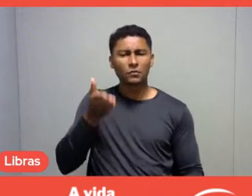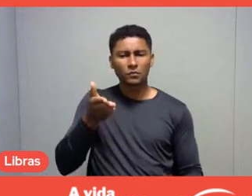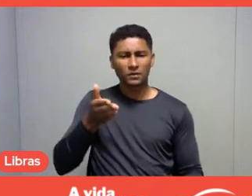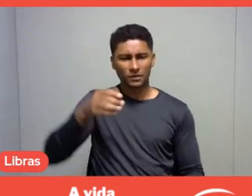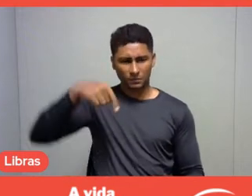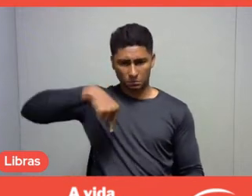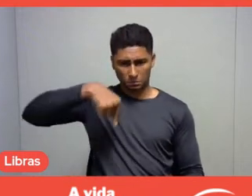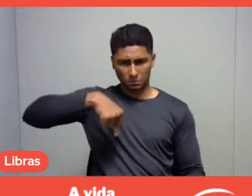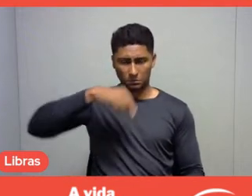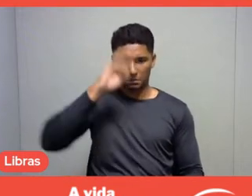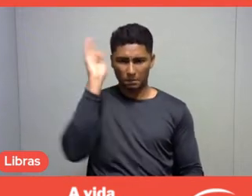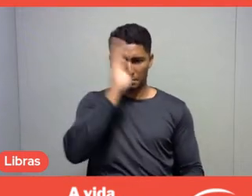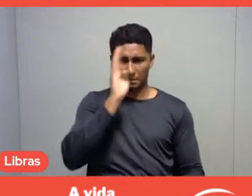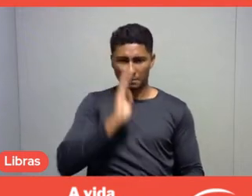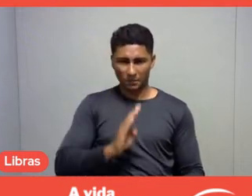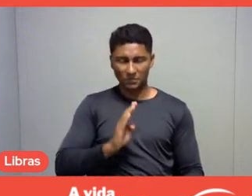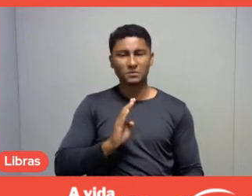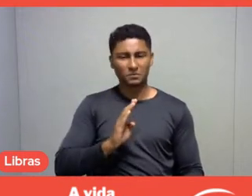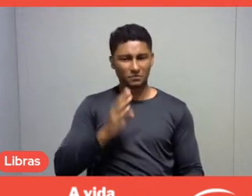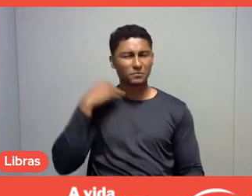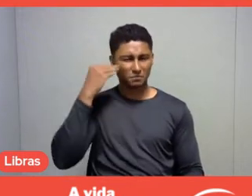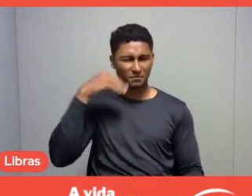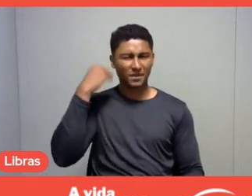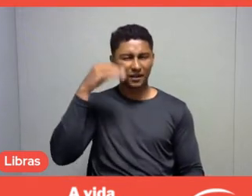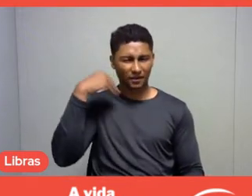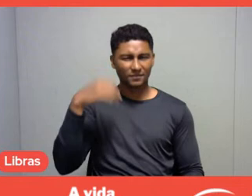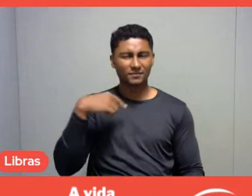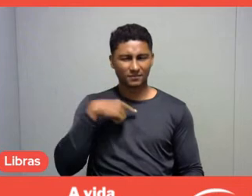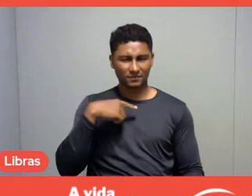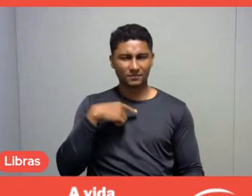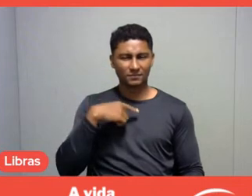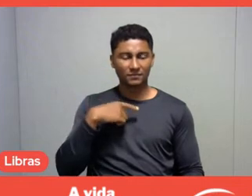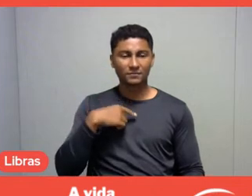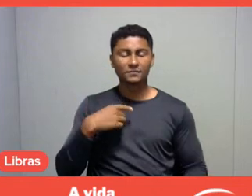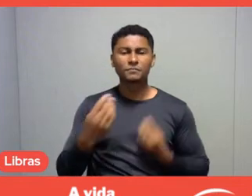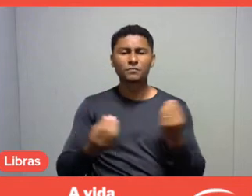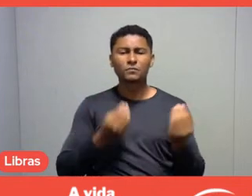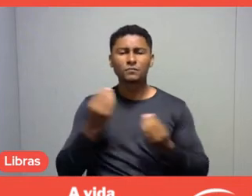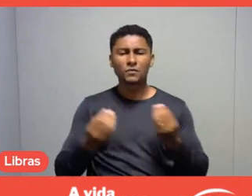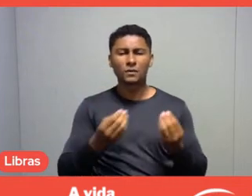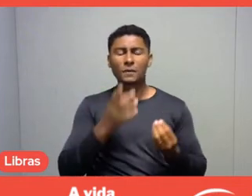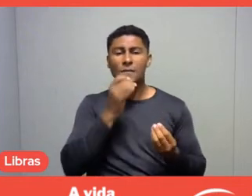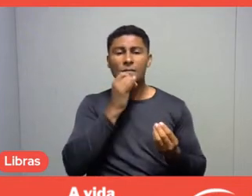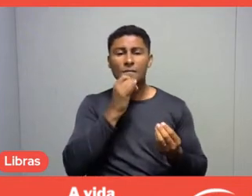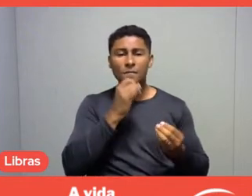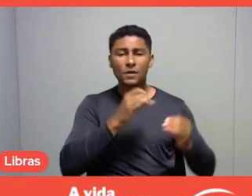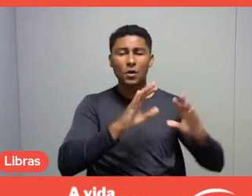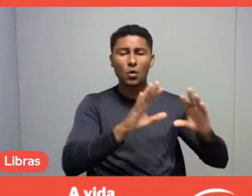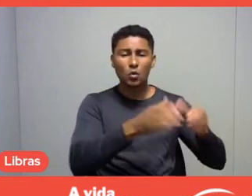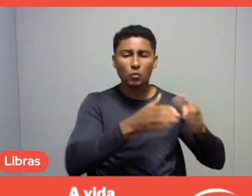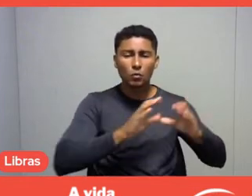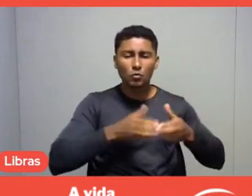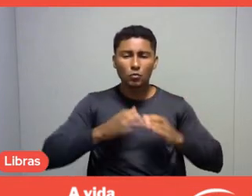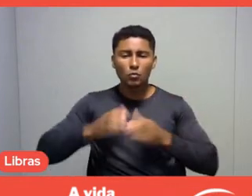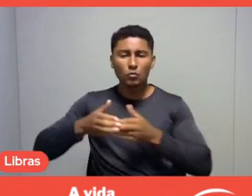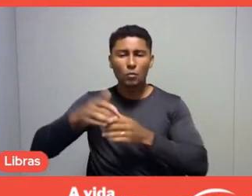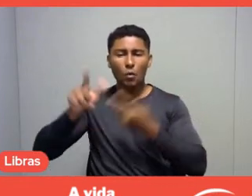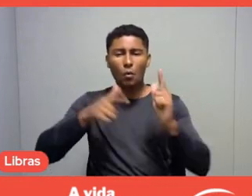can teach us about other ethnic groups. Anyway, that's cool. Let's listen to it.